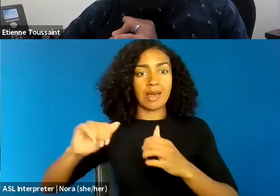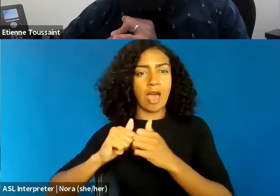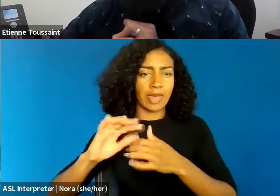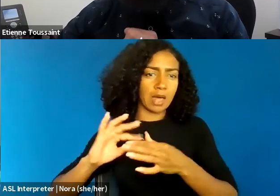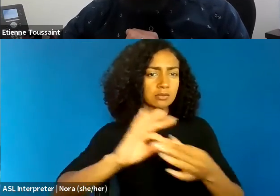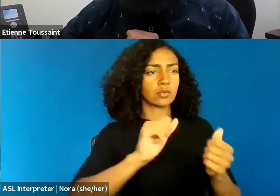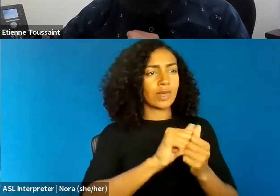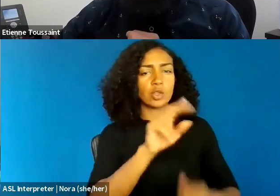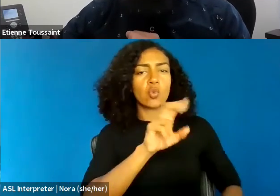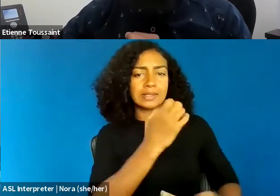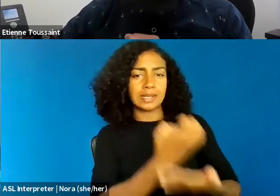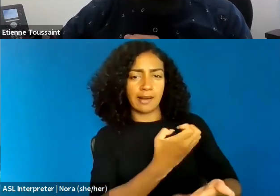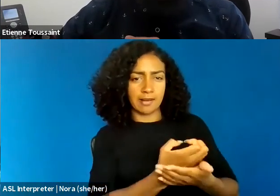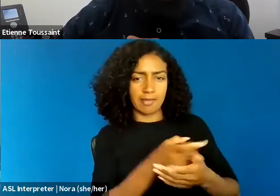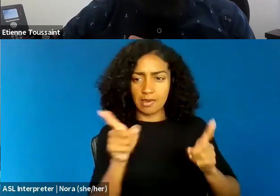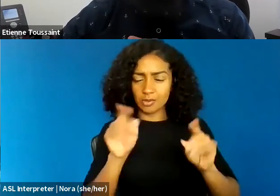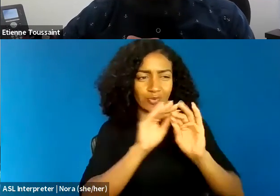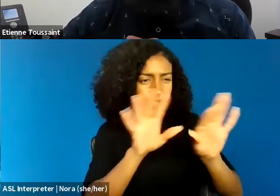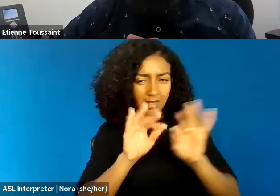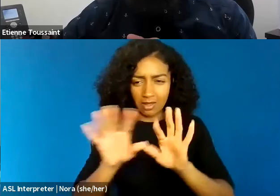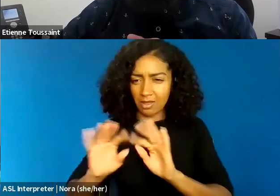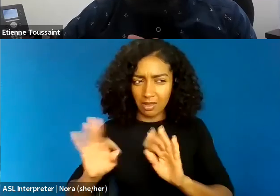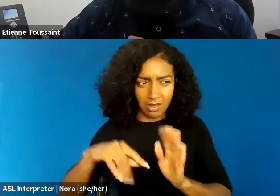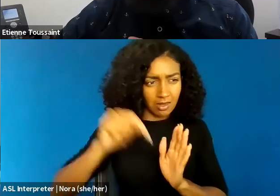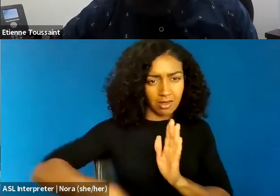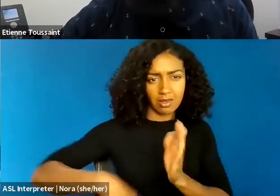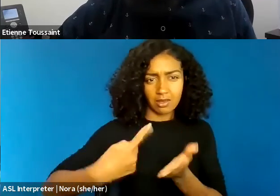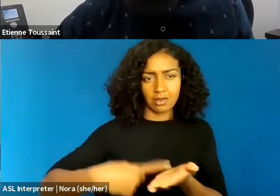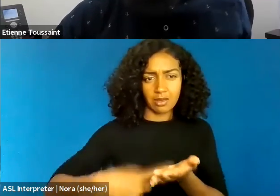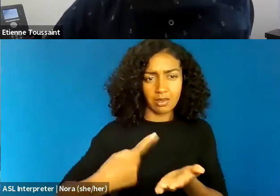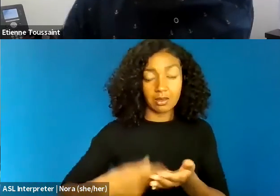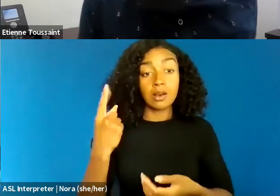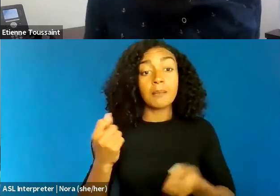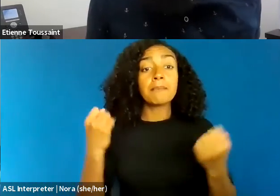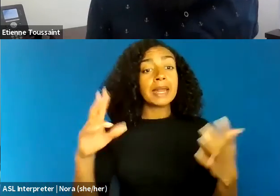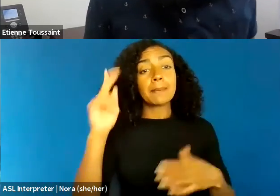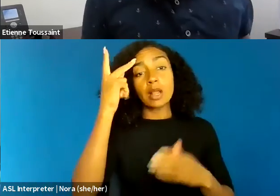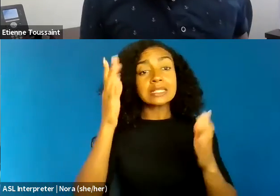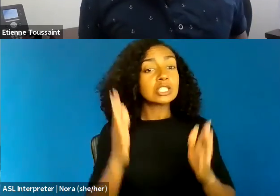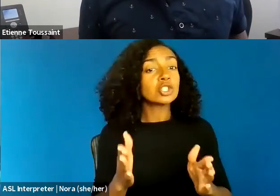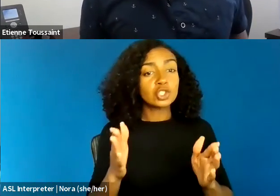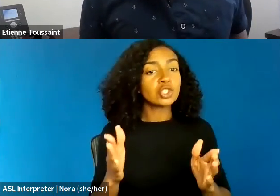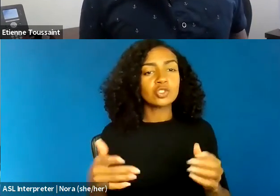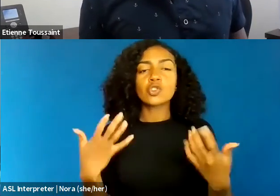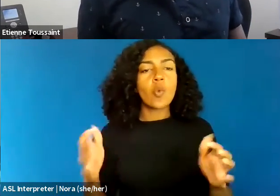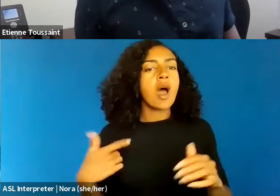although many politicians would have us not dive into history using lenses like critical race theory